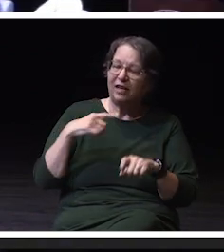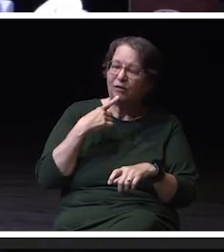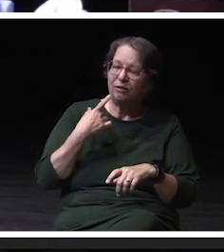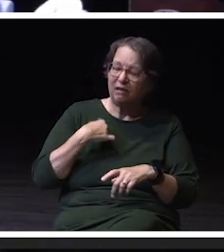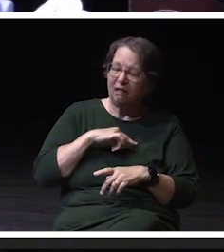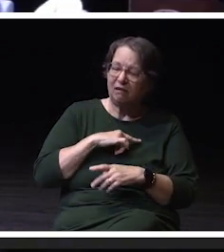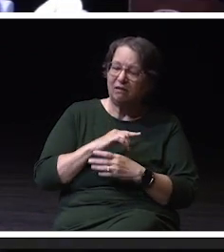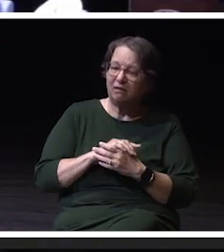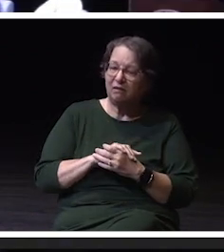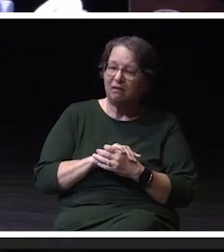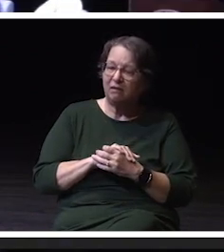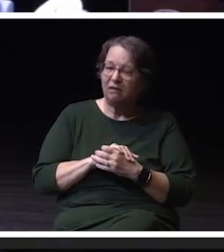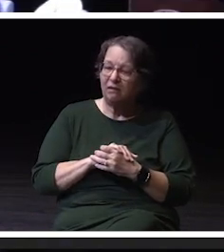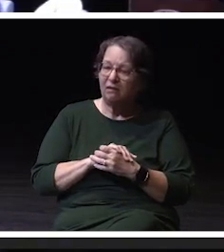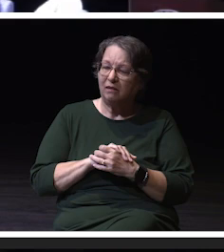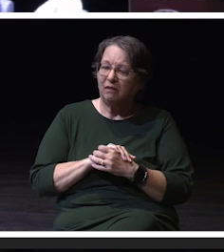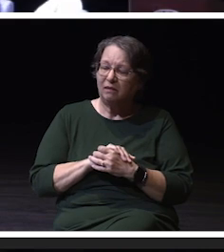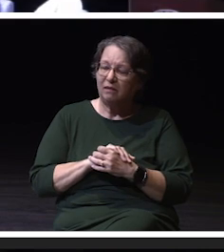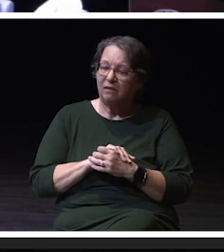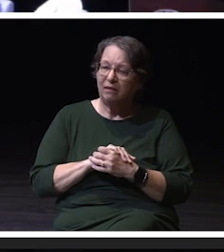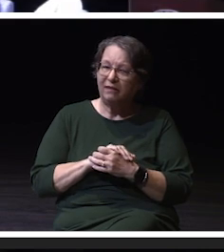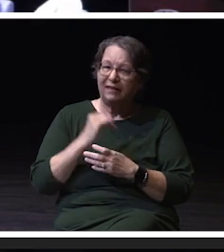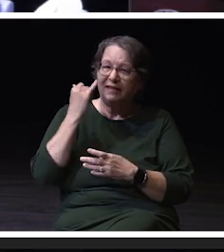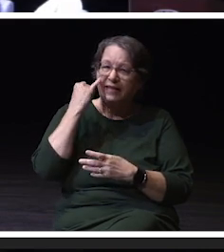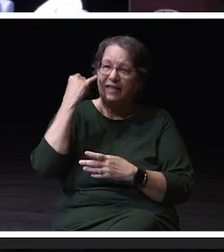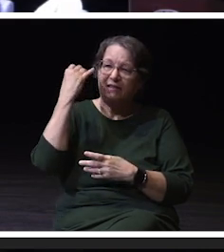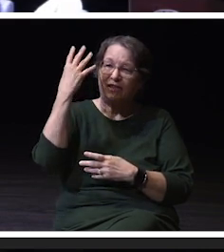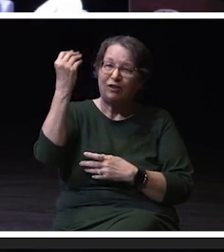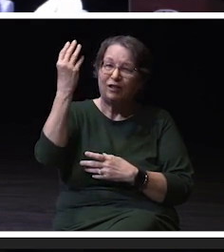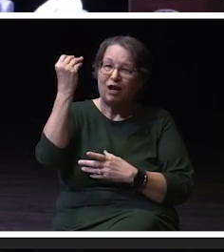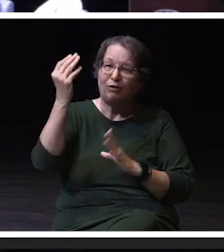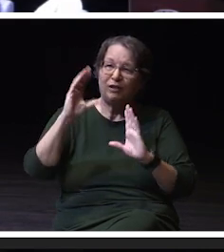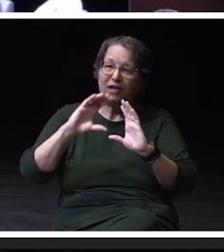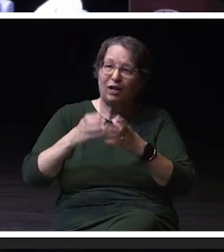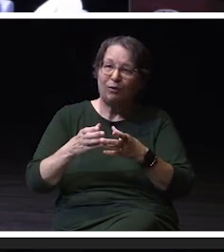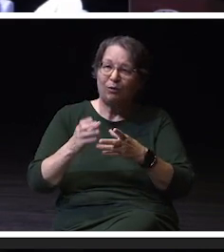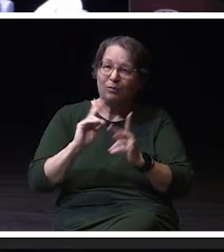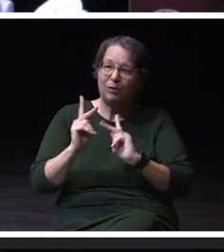there are outside individuals that come to our campus